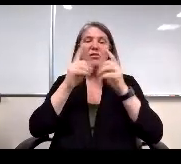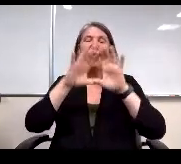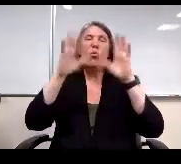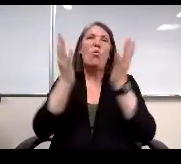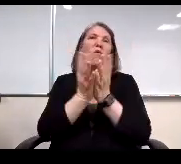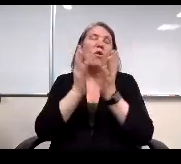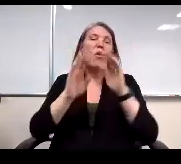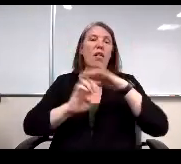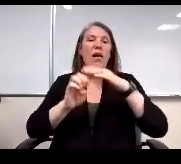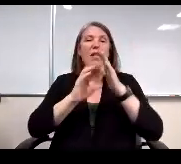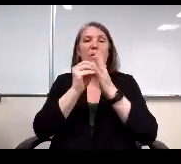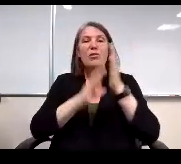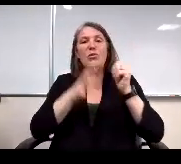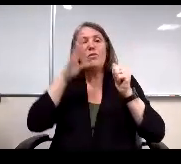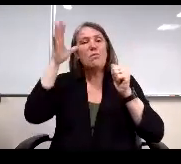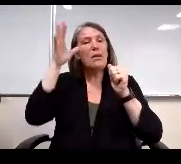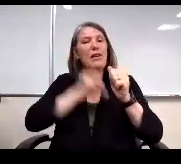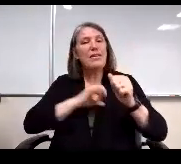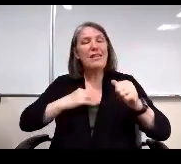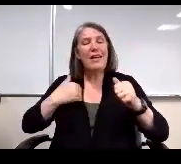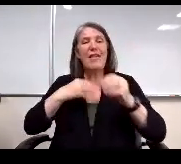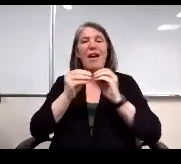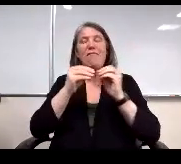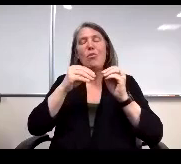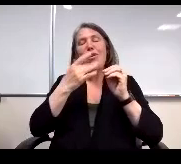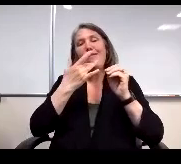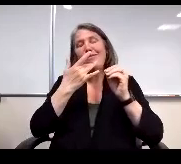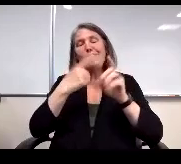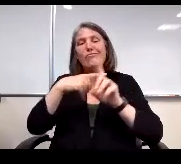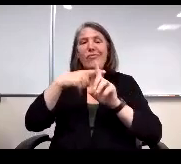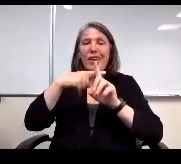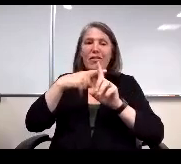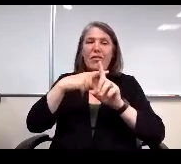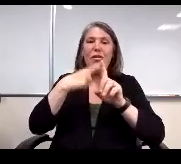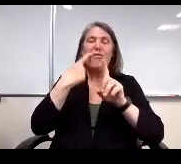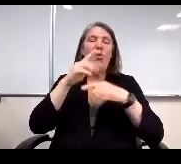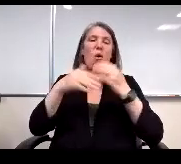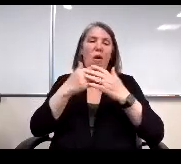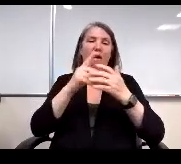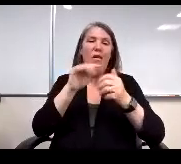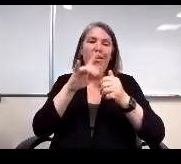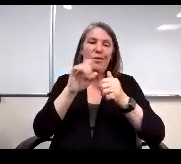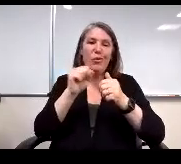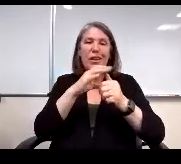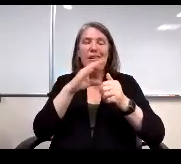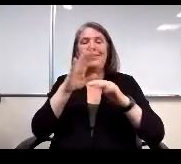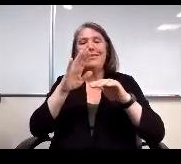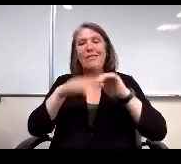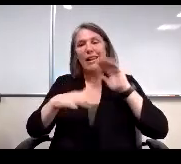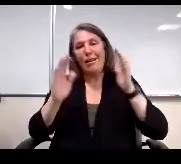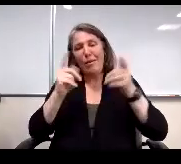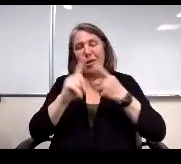parents and staff have more favorable perceptions about all of the traits then do their secondary counterparts.